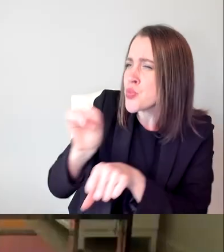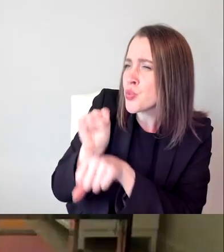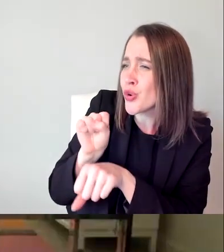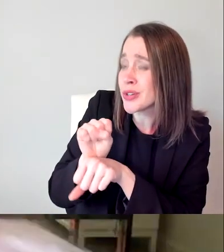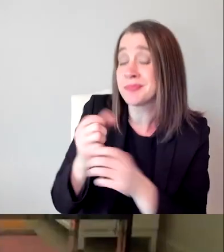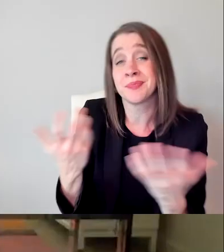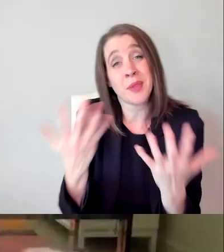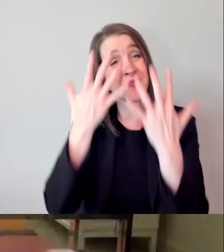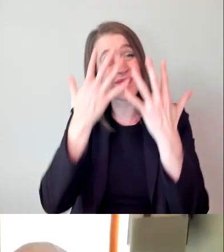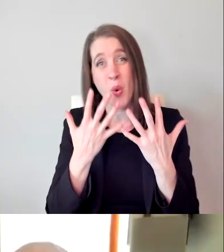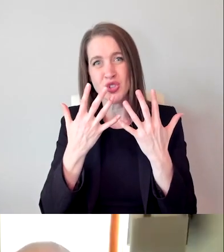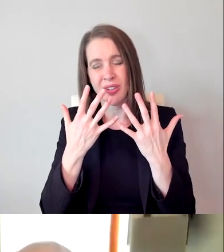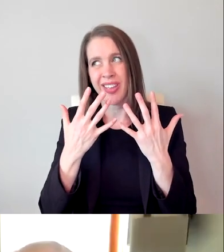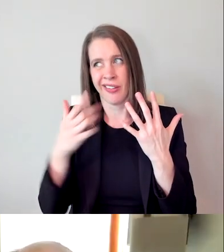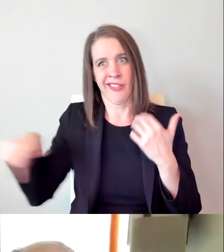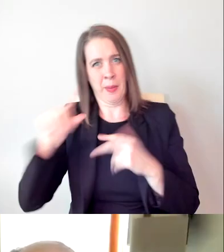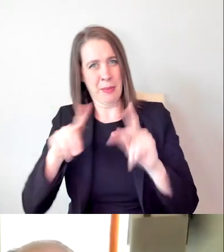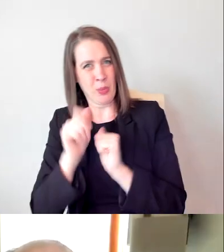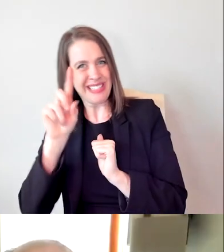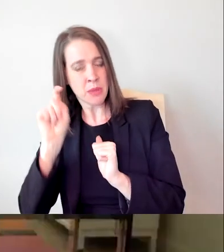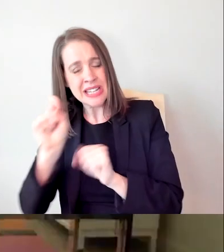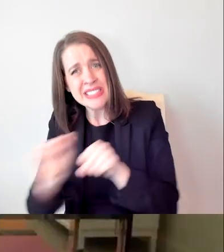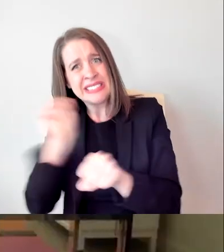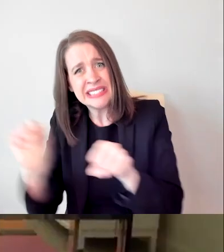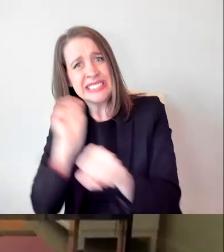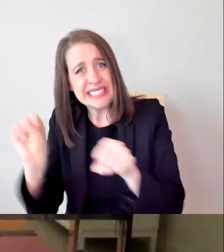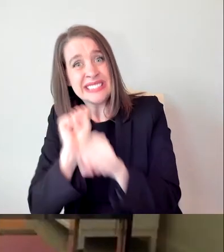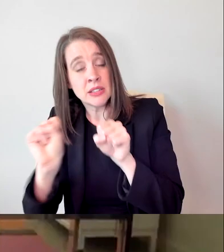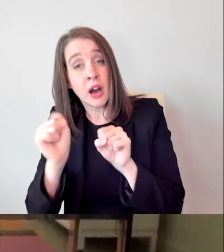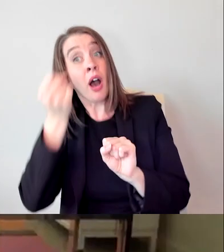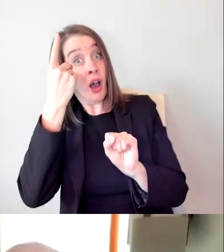have to go that extra mile but I think if they have a better understanding that we've gone the extra mile,